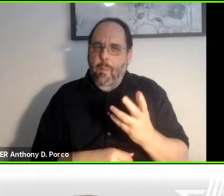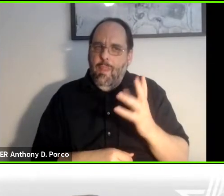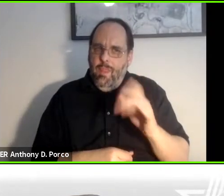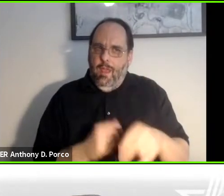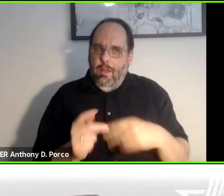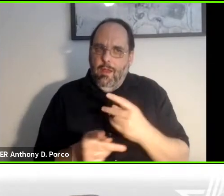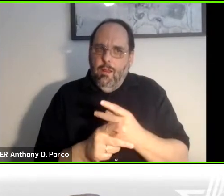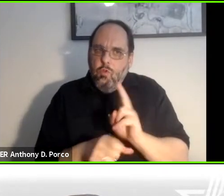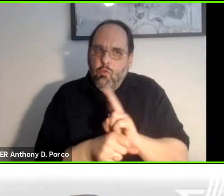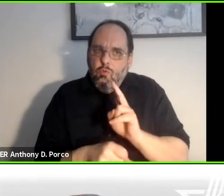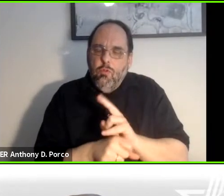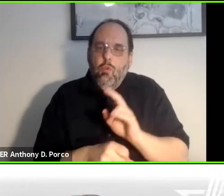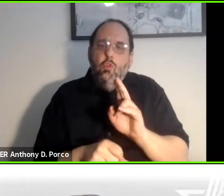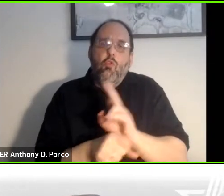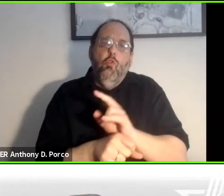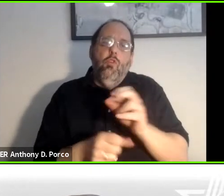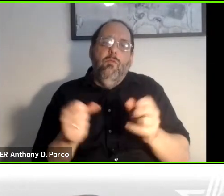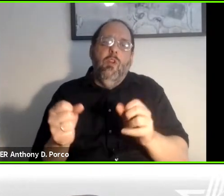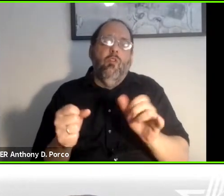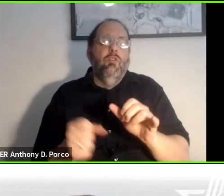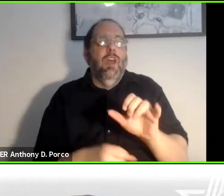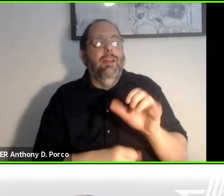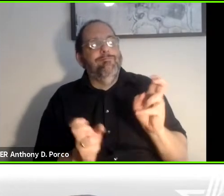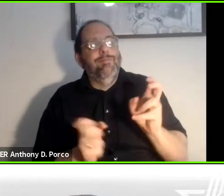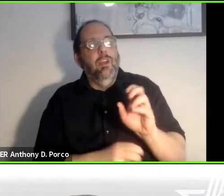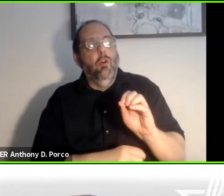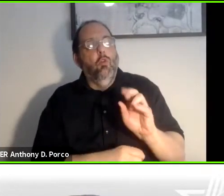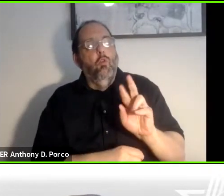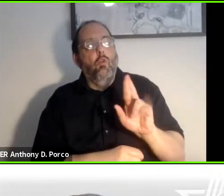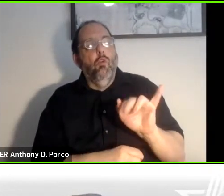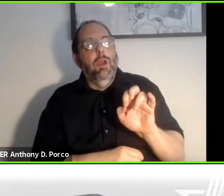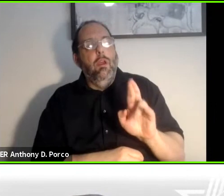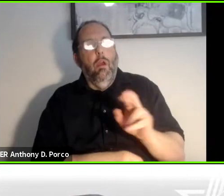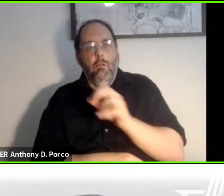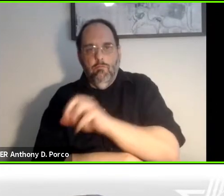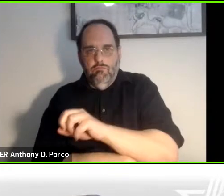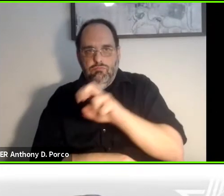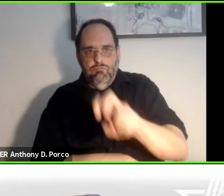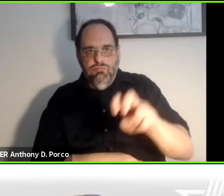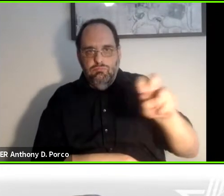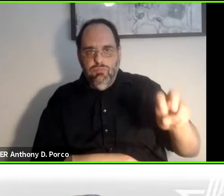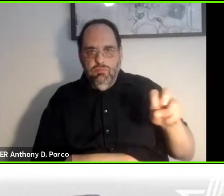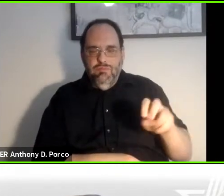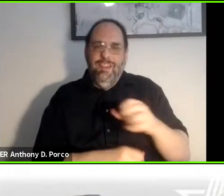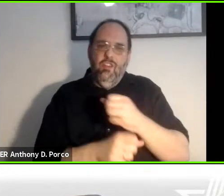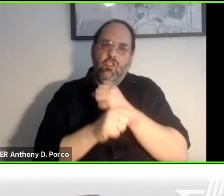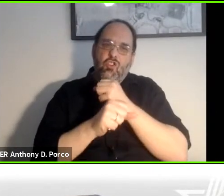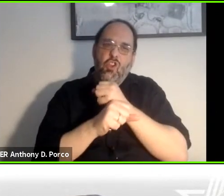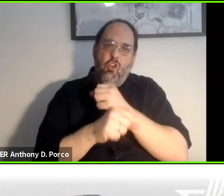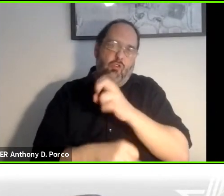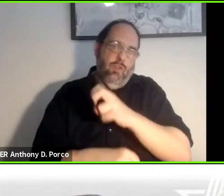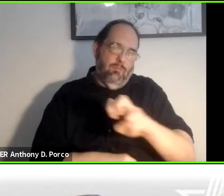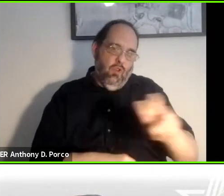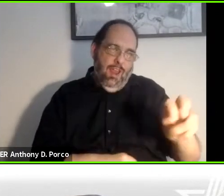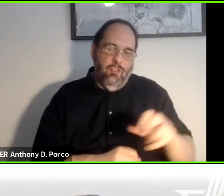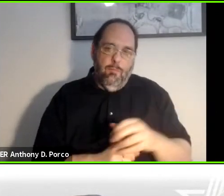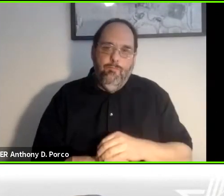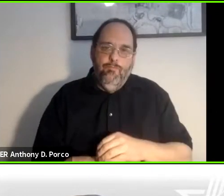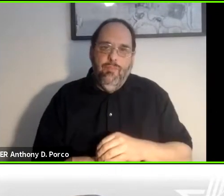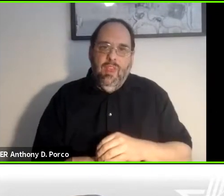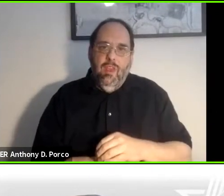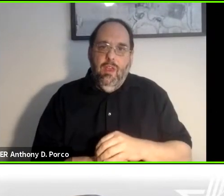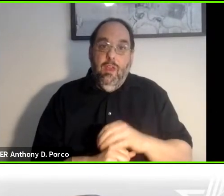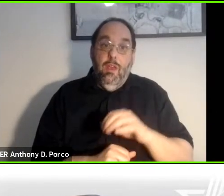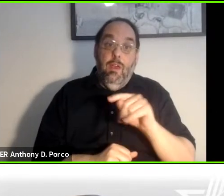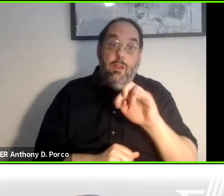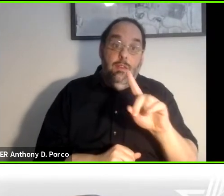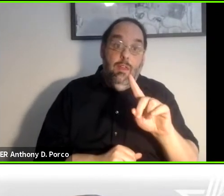vehicles as couriers. And secure transport. >> Ted Guild: We do have some work on remote